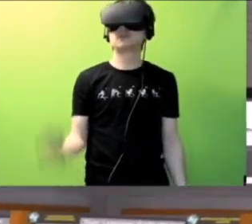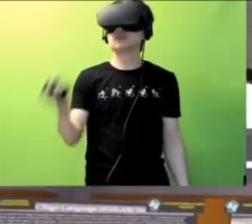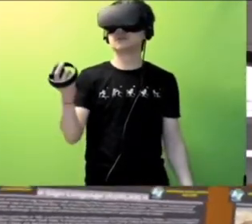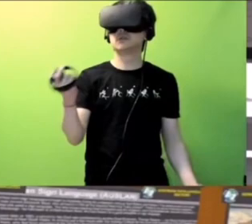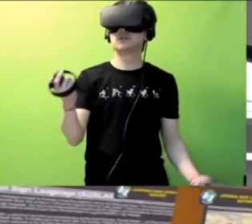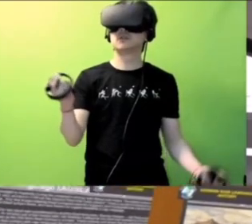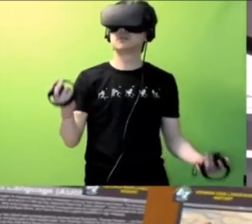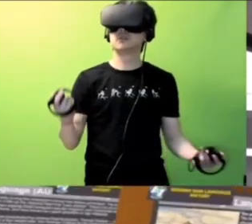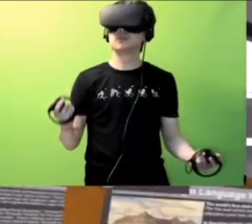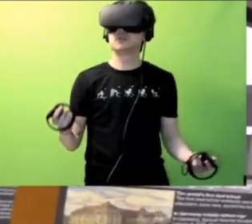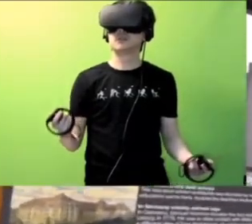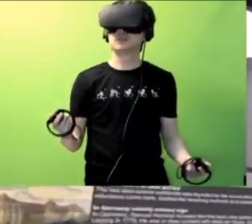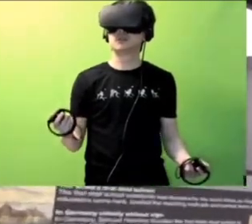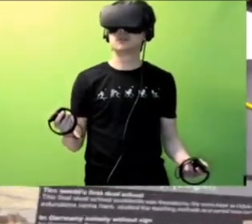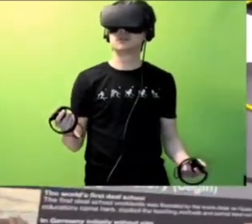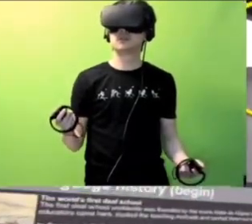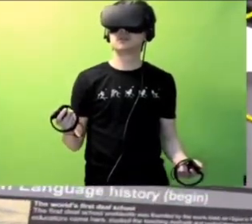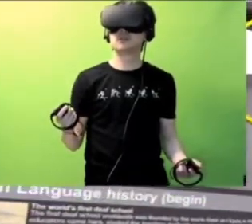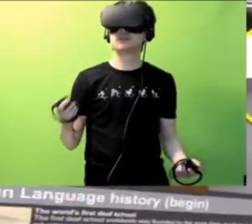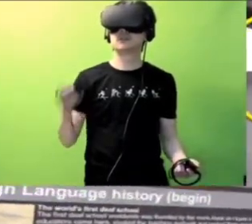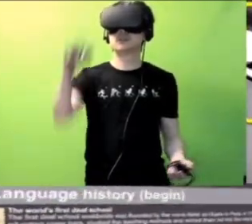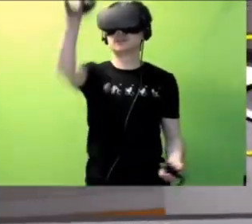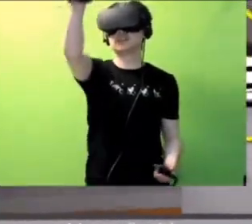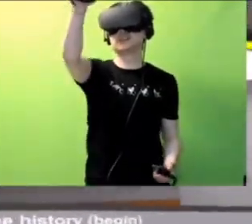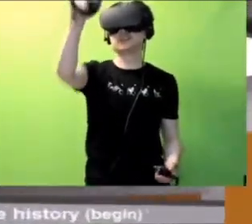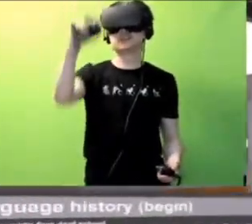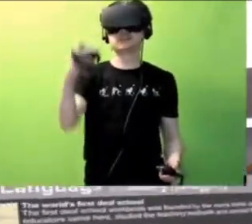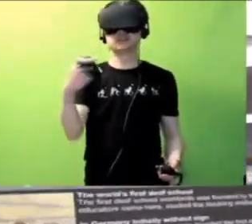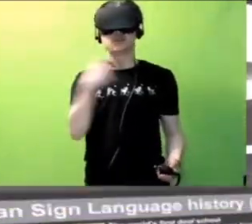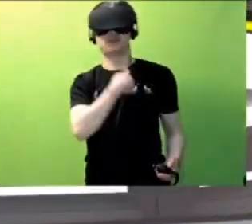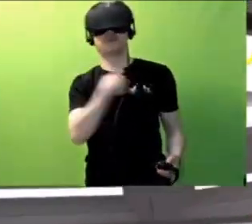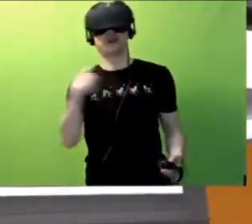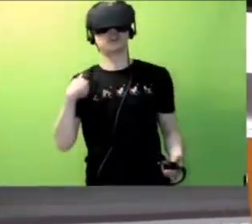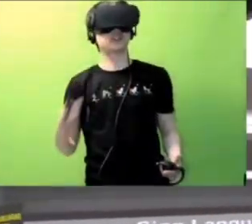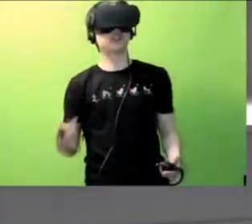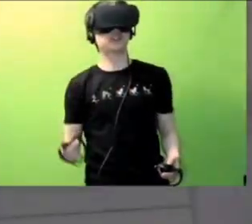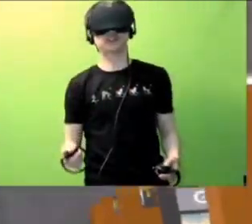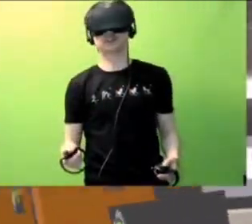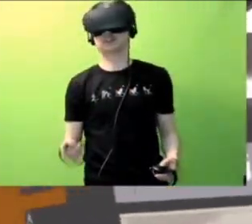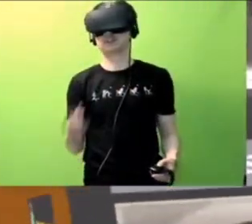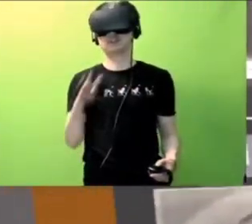What? Polish Sign Language